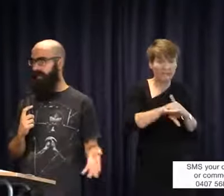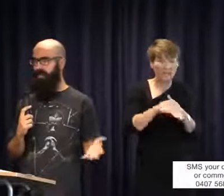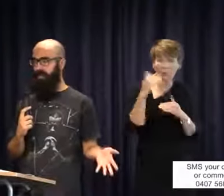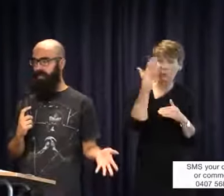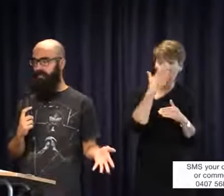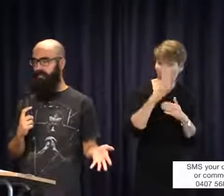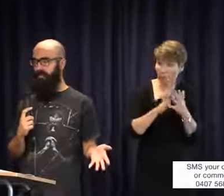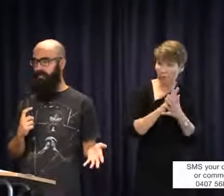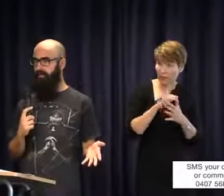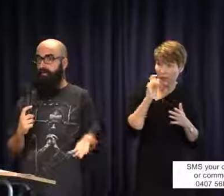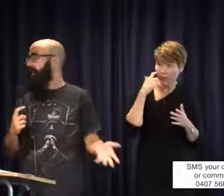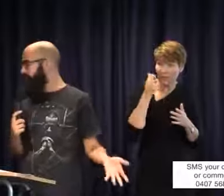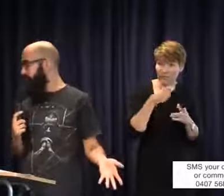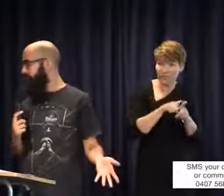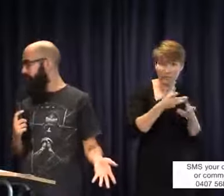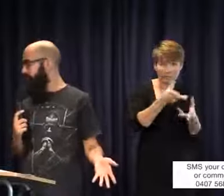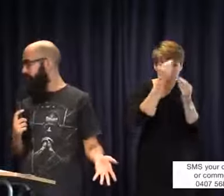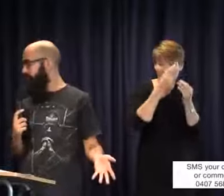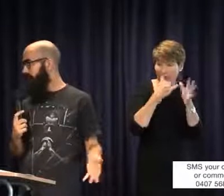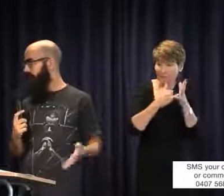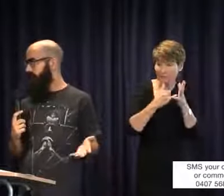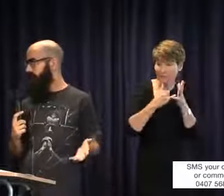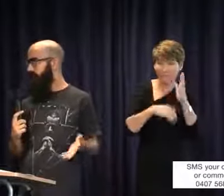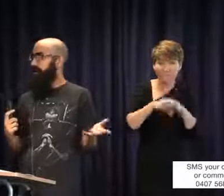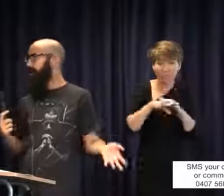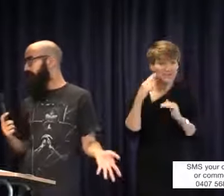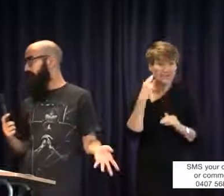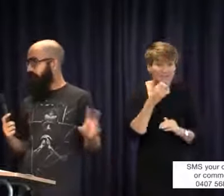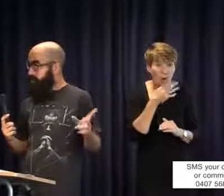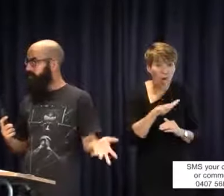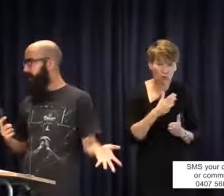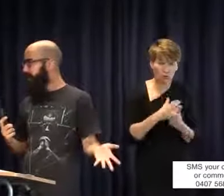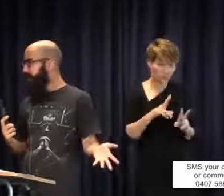access as a fully deaf child. He is technically hearing you could say, but what if he needs